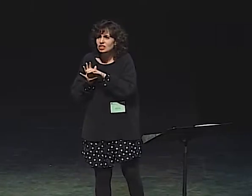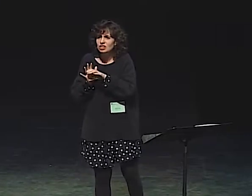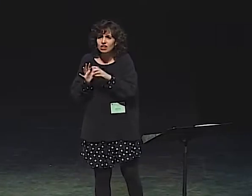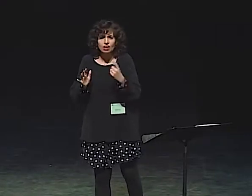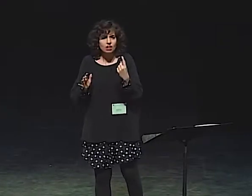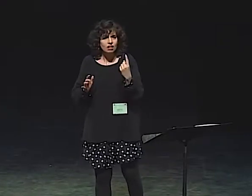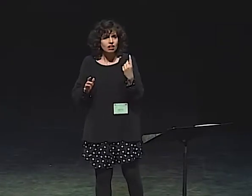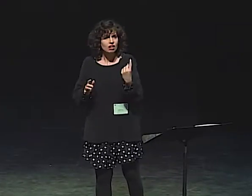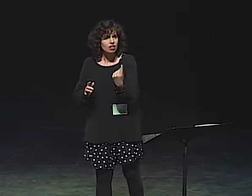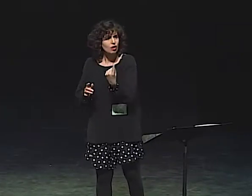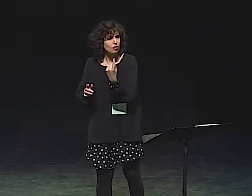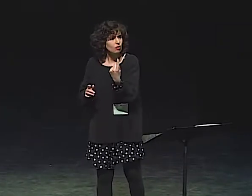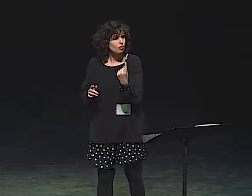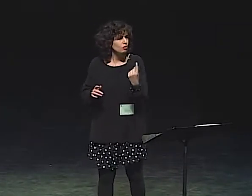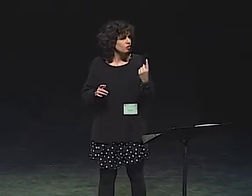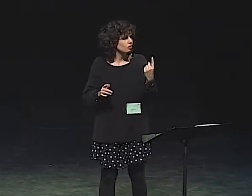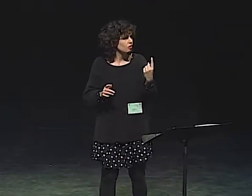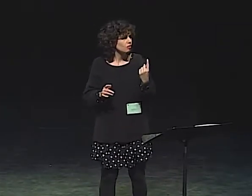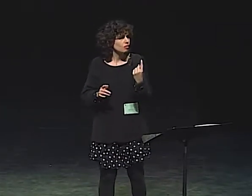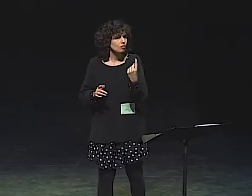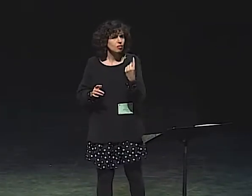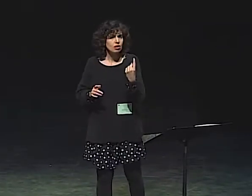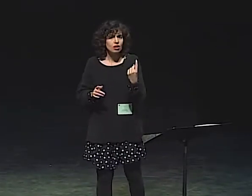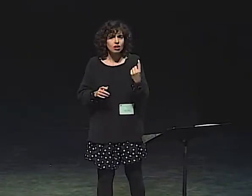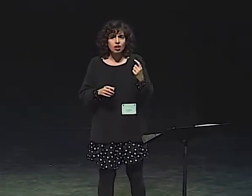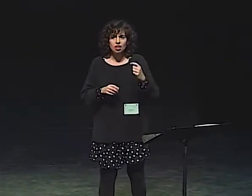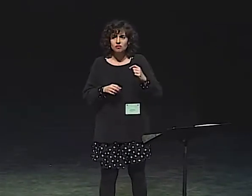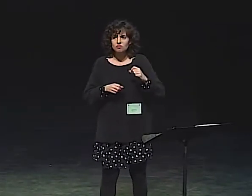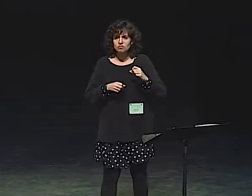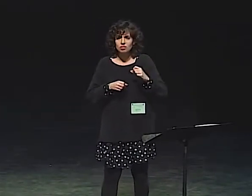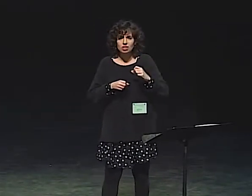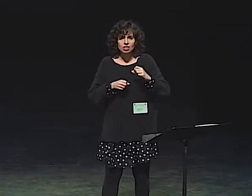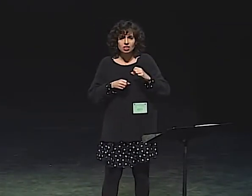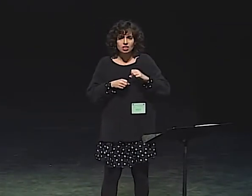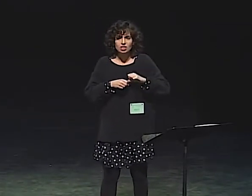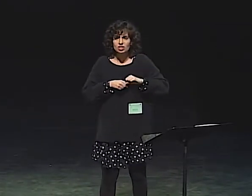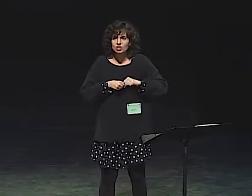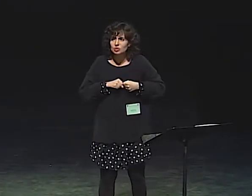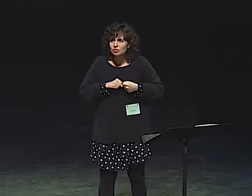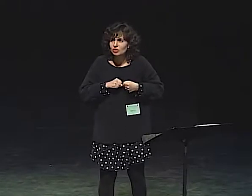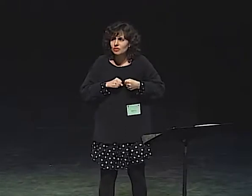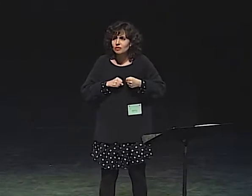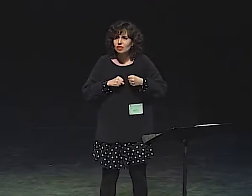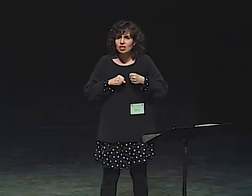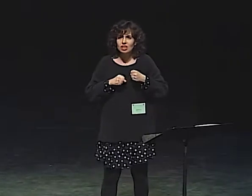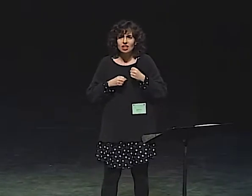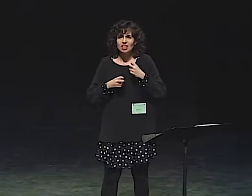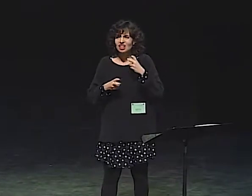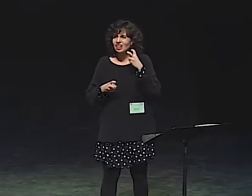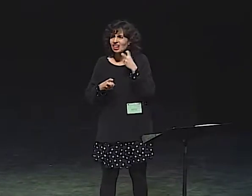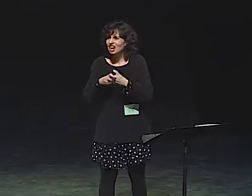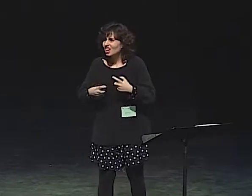BUT TOGETHER THEY MEAN SOMETHING ABOUT THE CHARACTER, THAT THE CHARACTER'S A LONER,